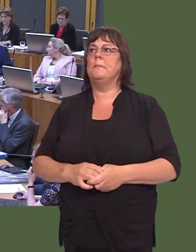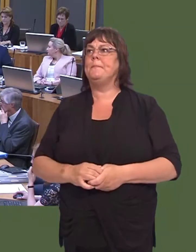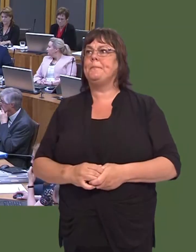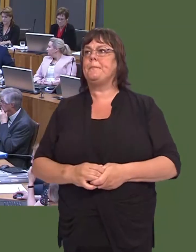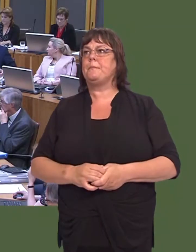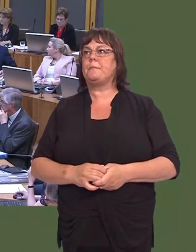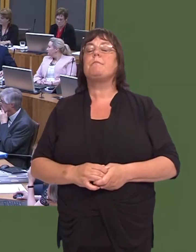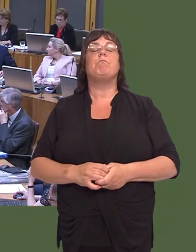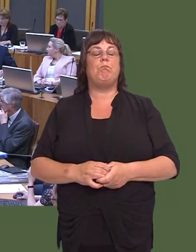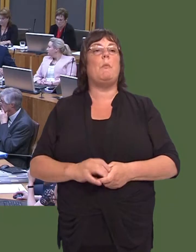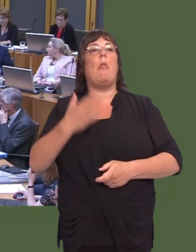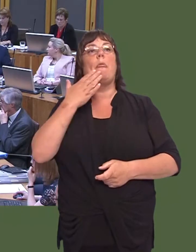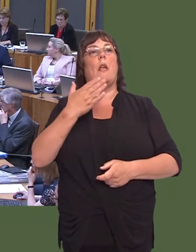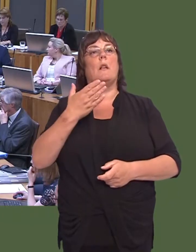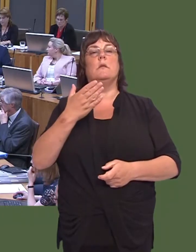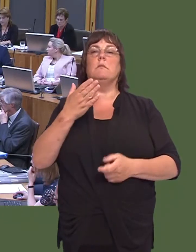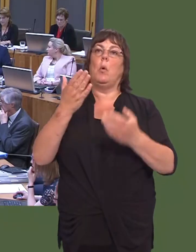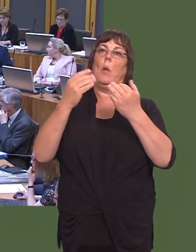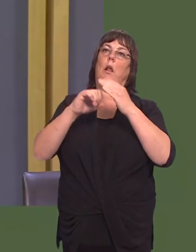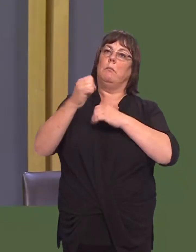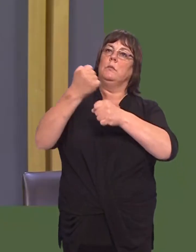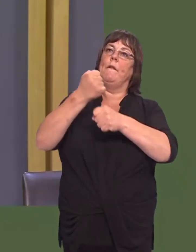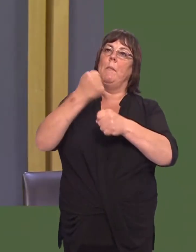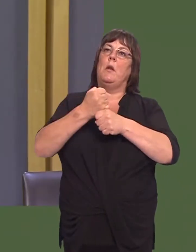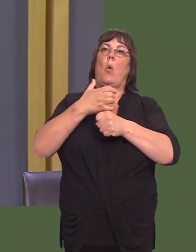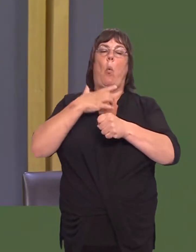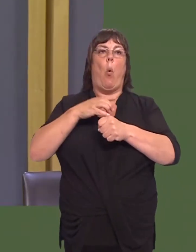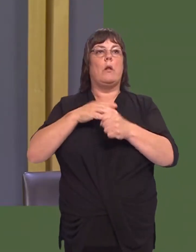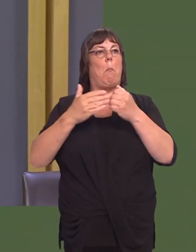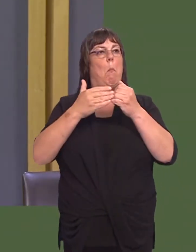I welcome this Governmentís commitment to creating new, decent and affordable homes.